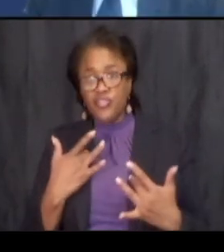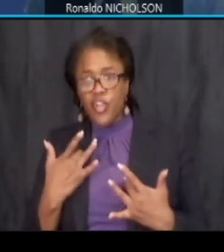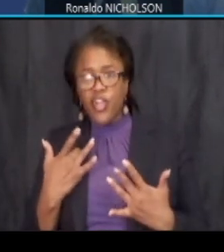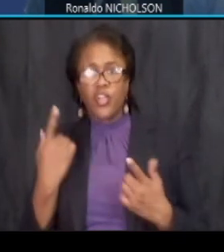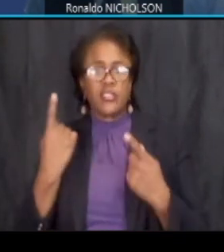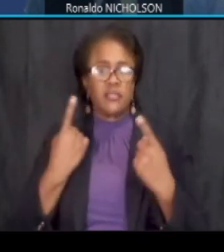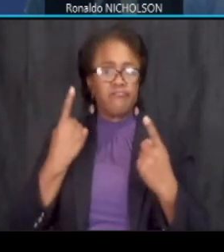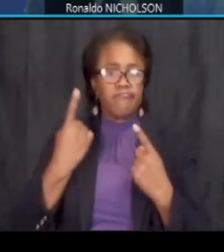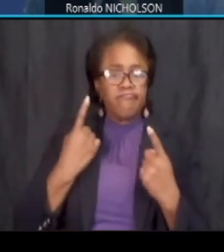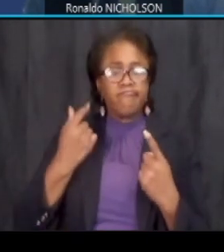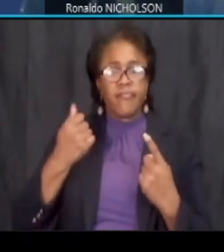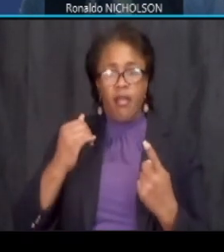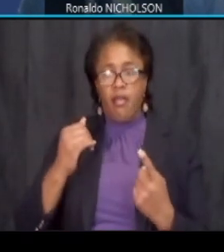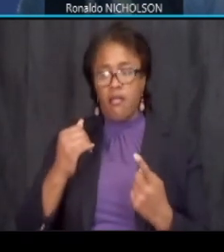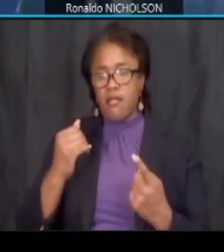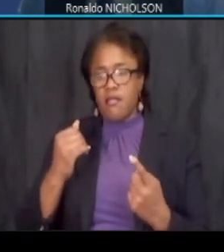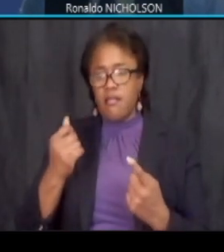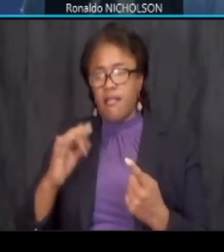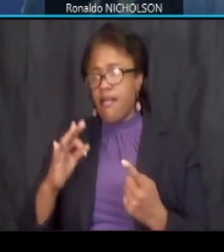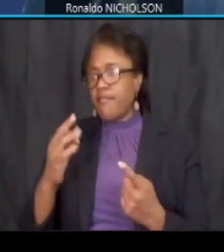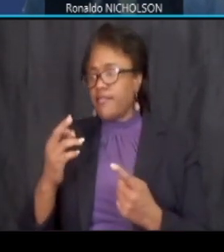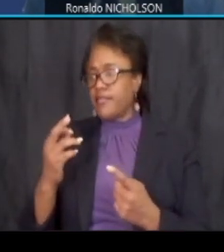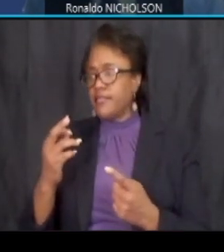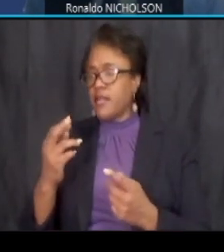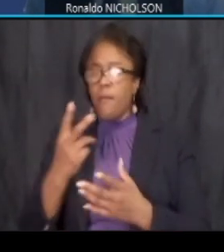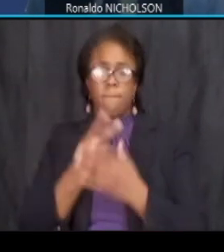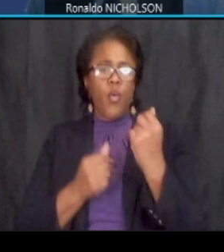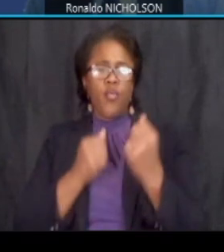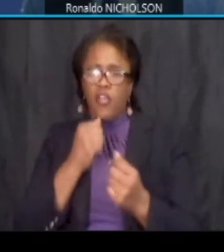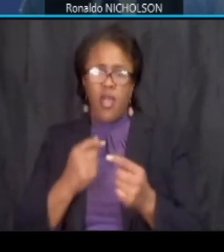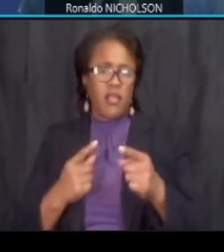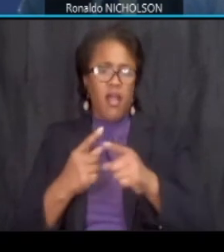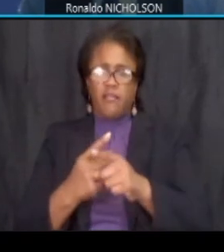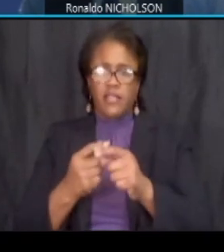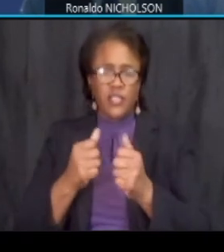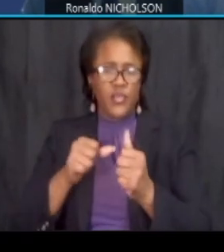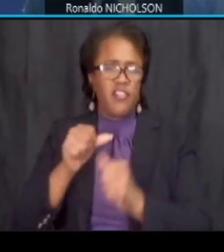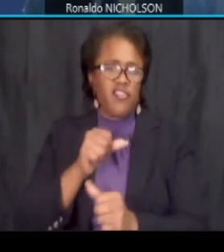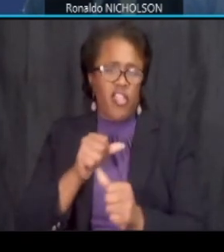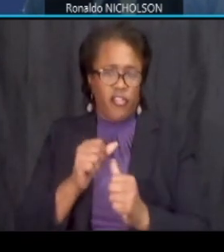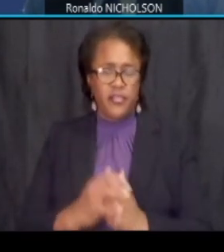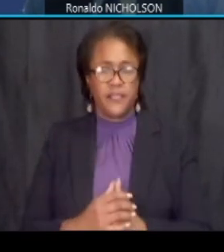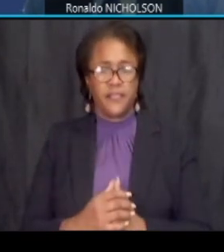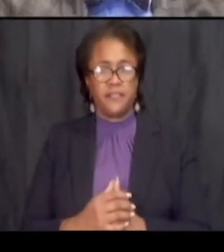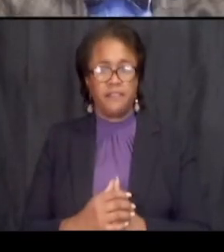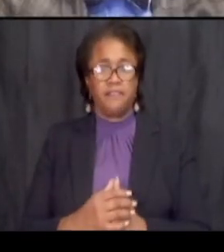of of both do not conflict with each other thanks nick we have a couple more questions